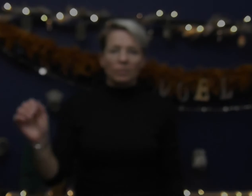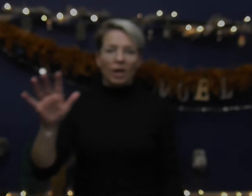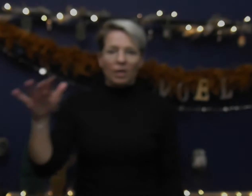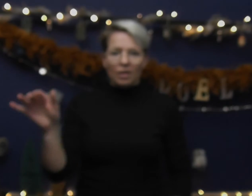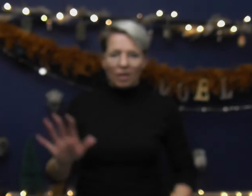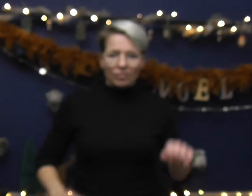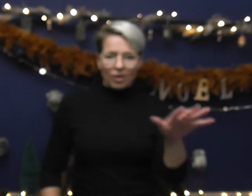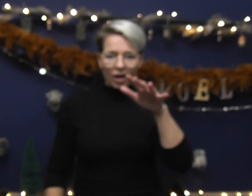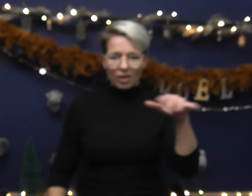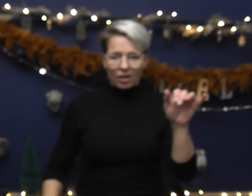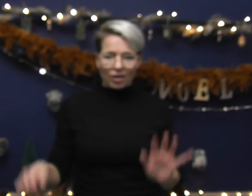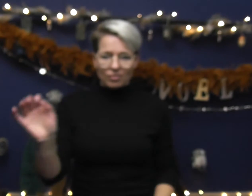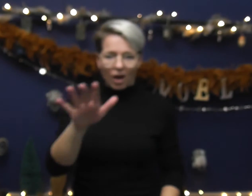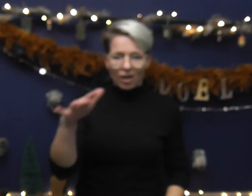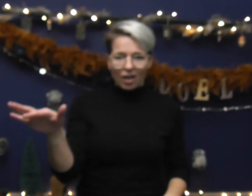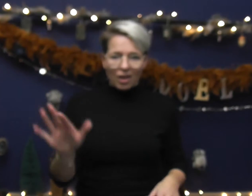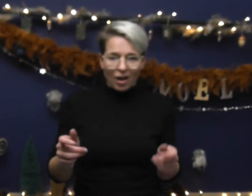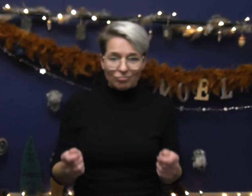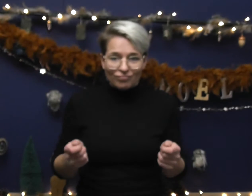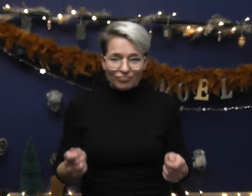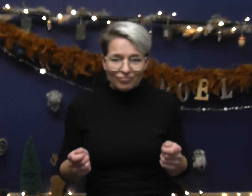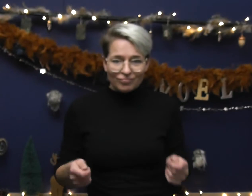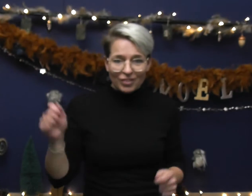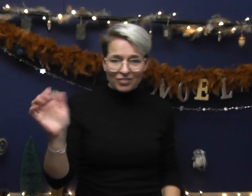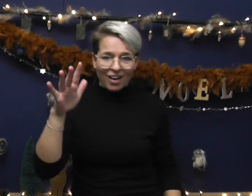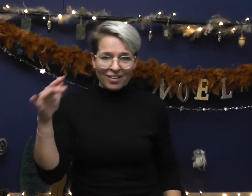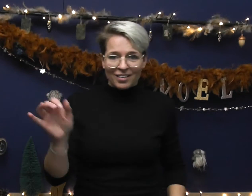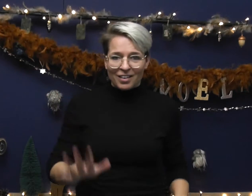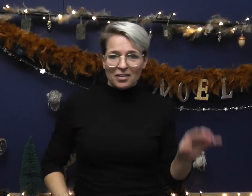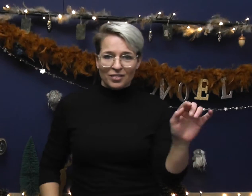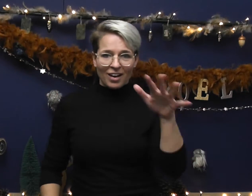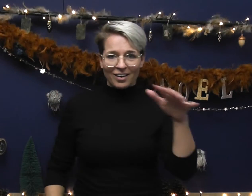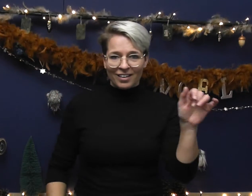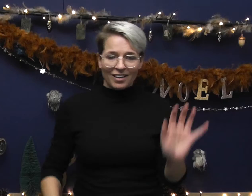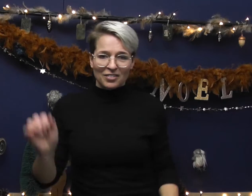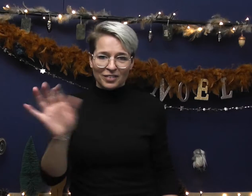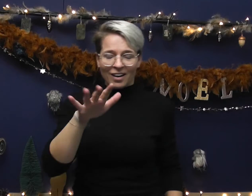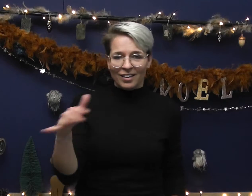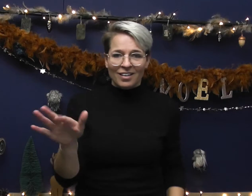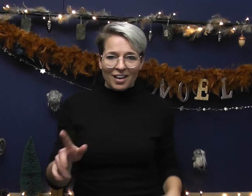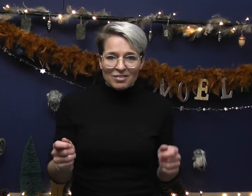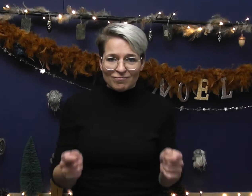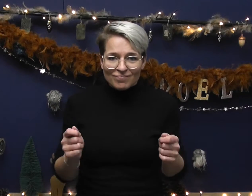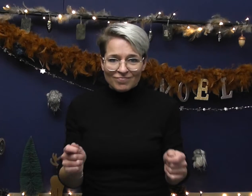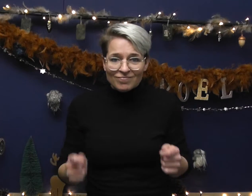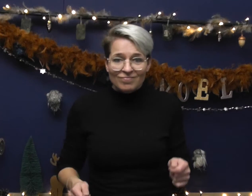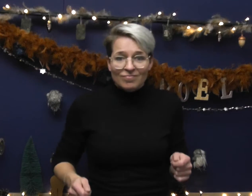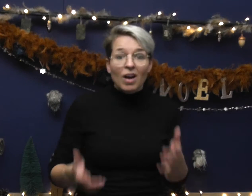Fa la la la, fa la la la Fa la la la, fa la la la